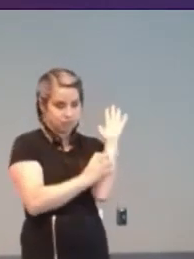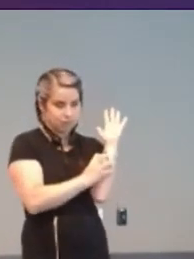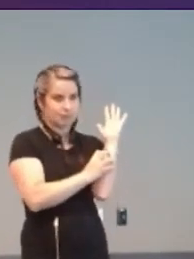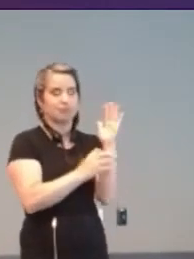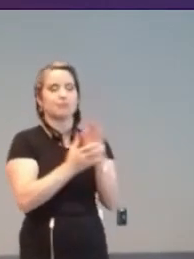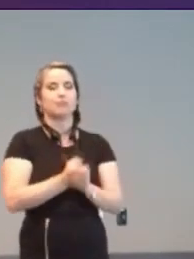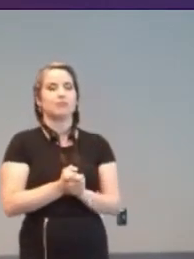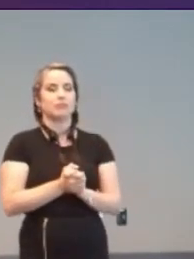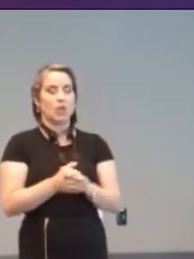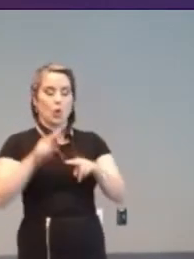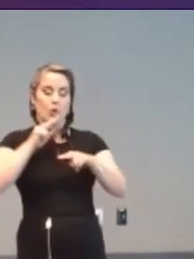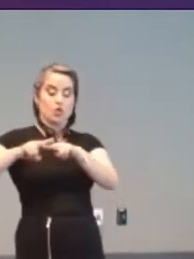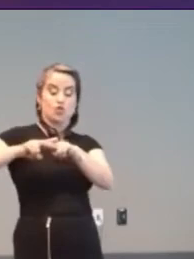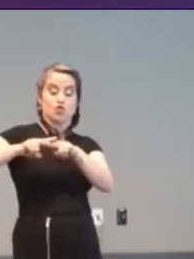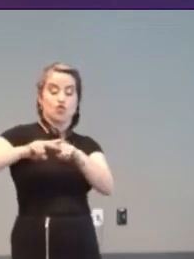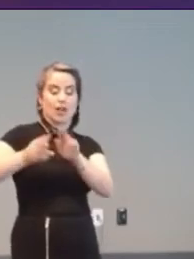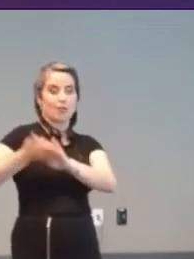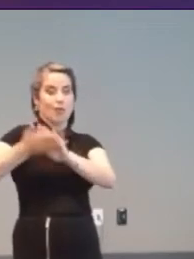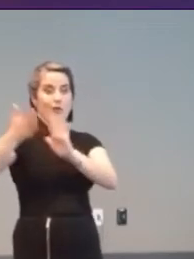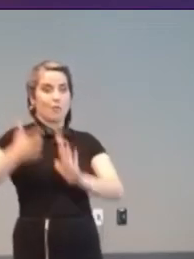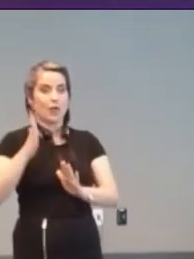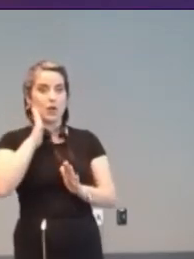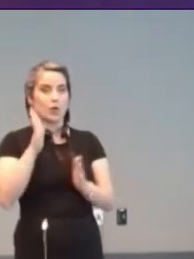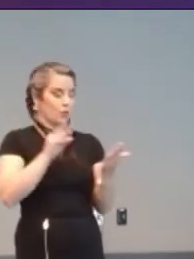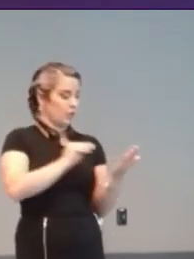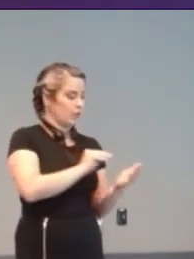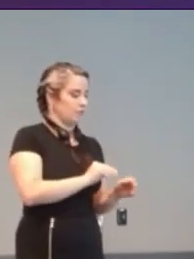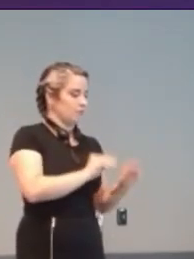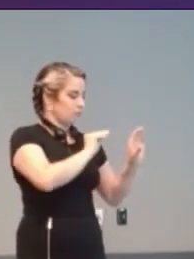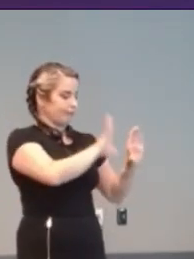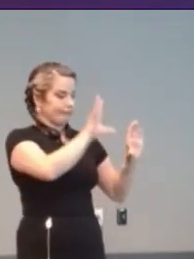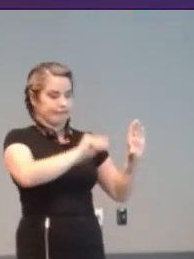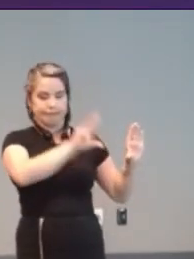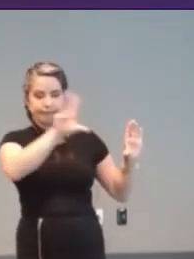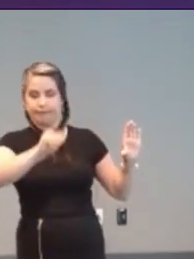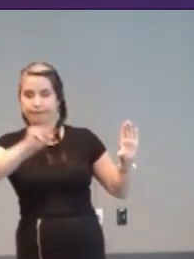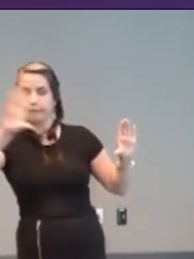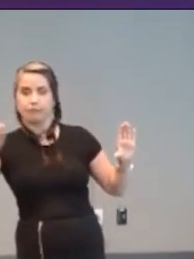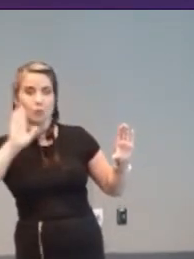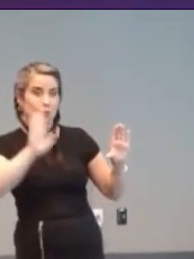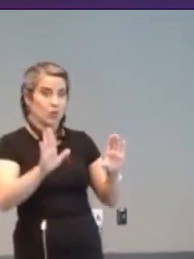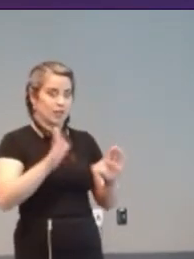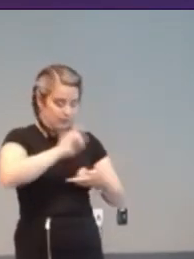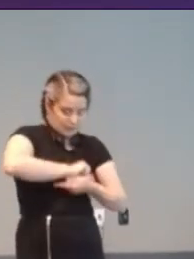moved a control arm to scan across each character. This translated to a flow of